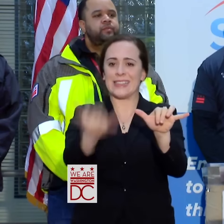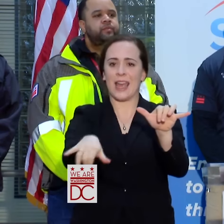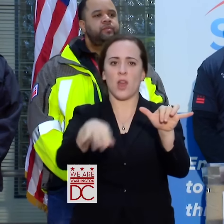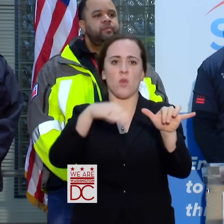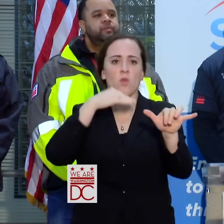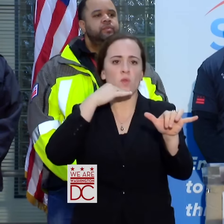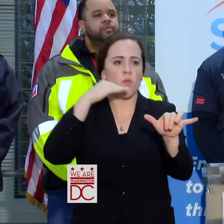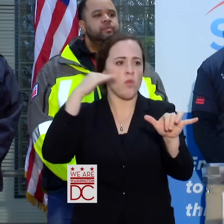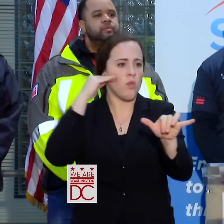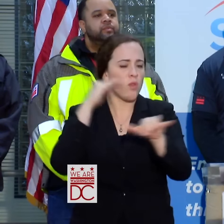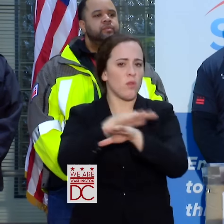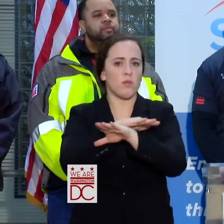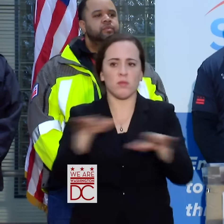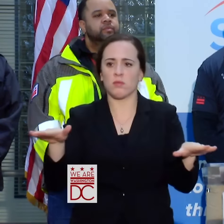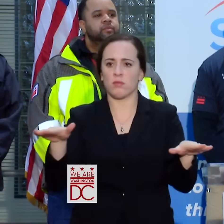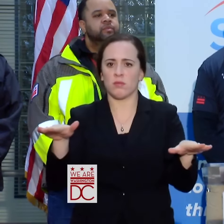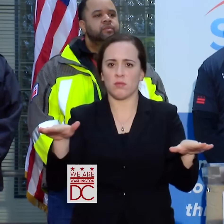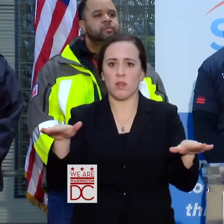THIS IS AN EMERGENCY EVENT.